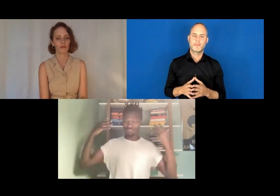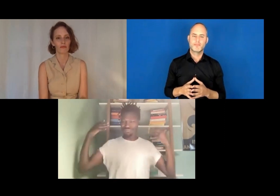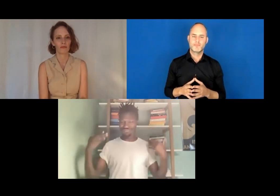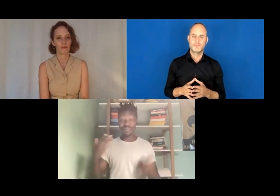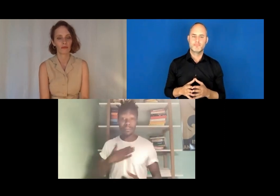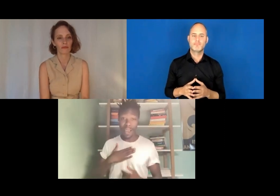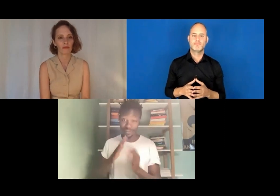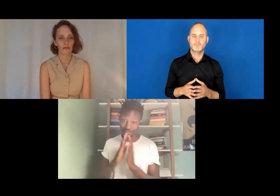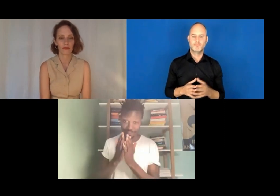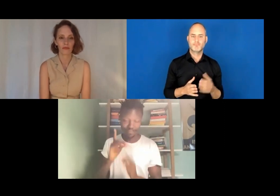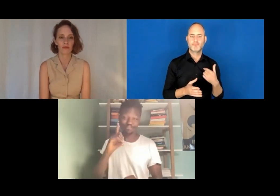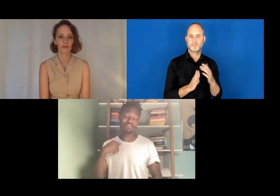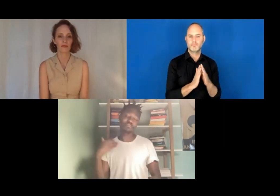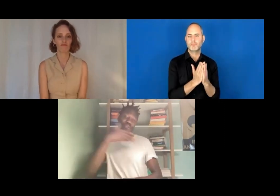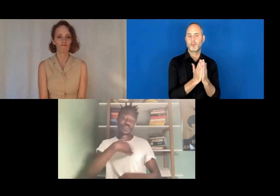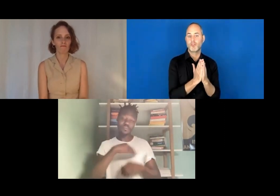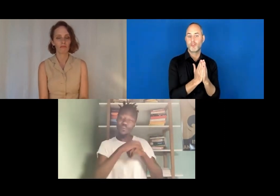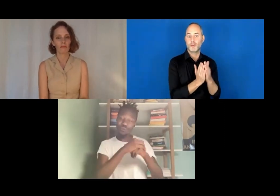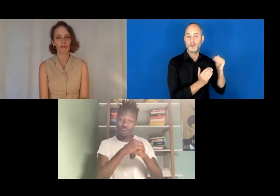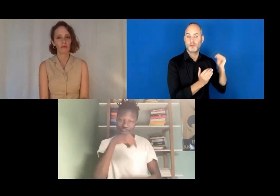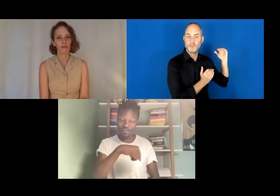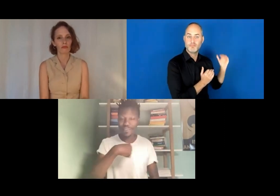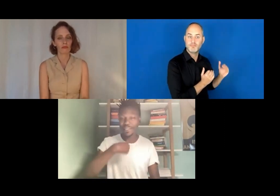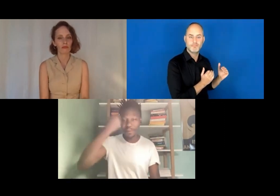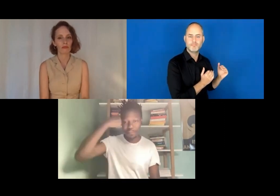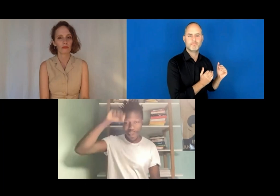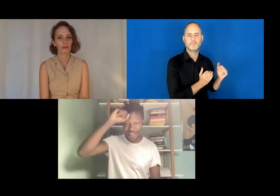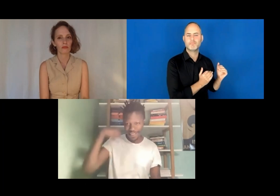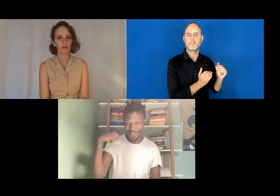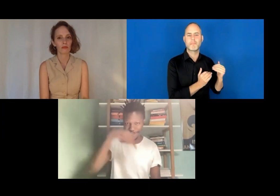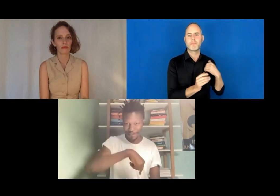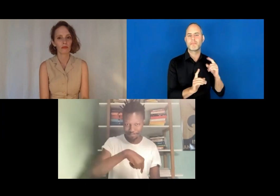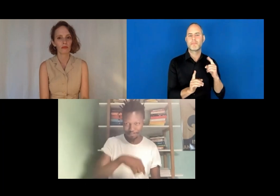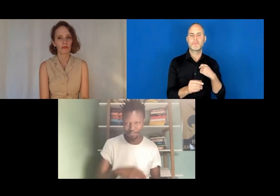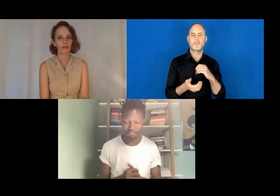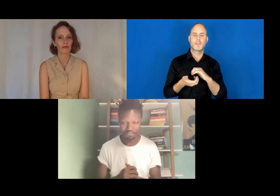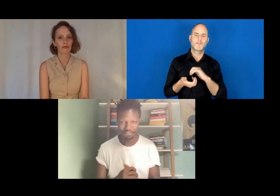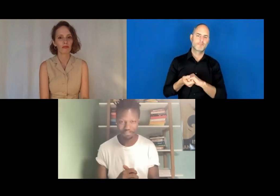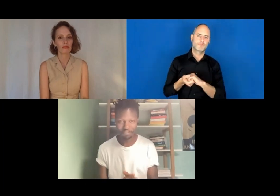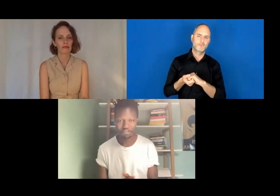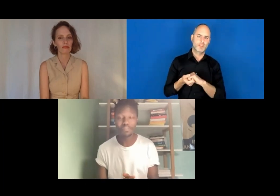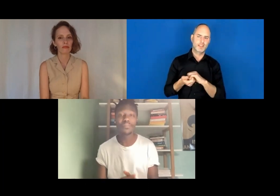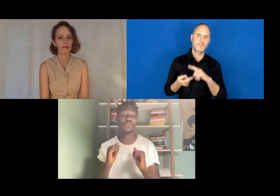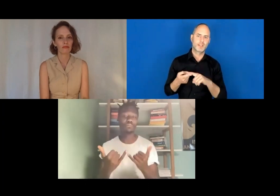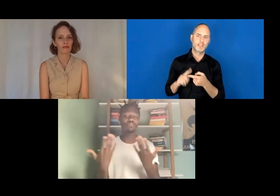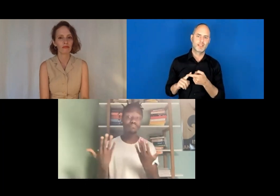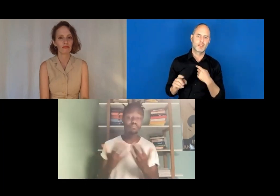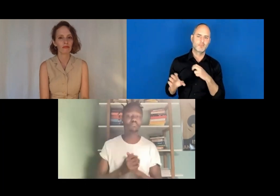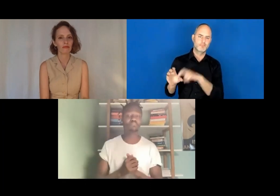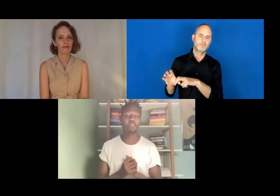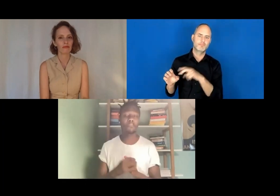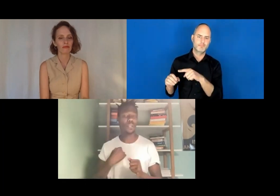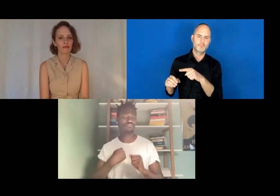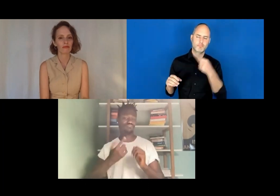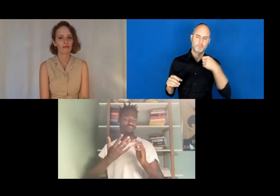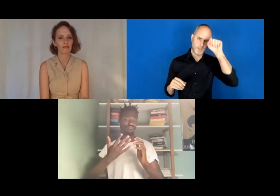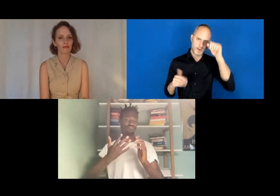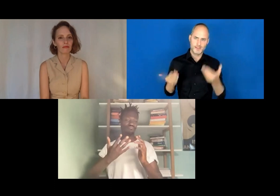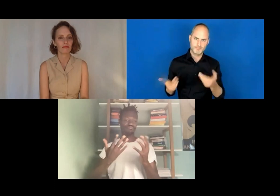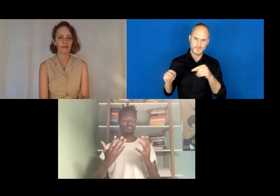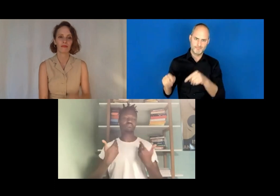But those are not my books, because tonight I visited a friend here in Berlin and I am sitting in his room right now.